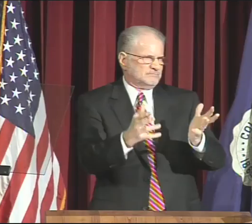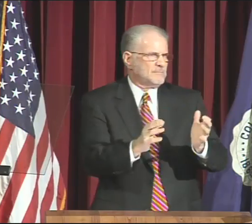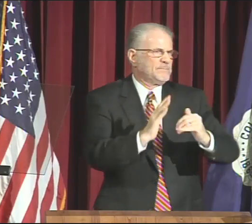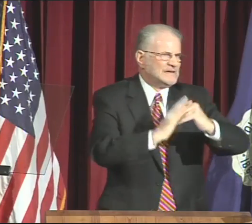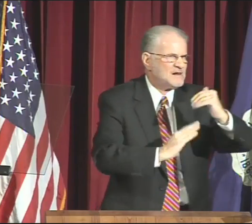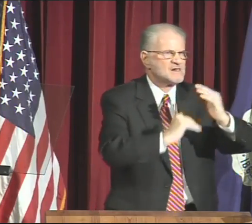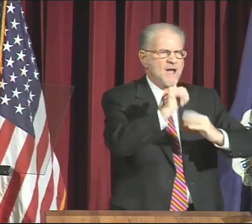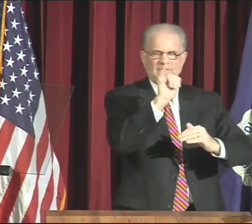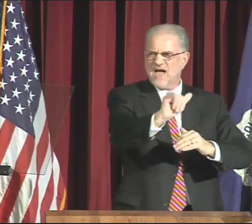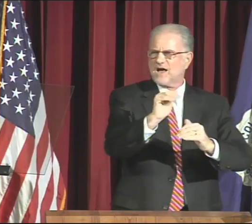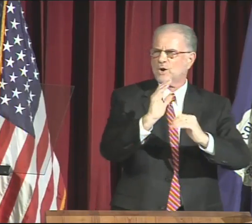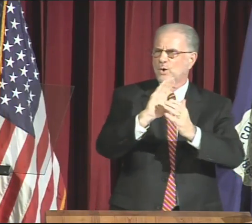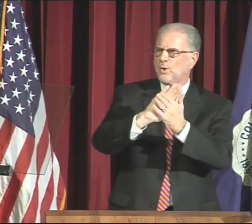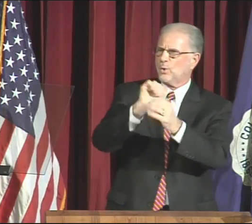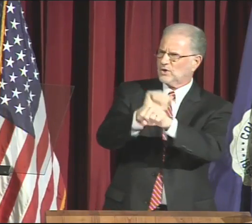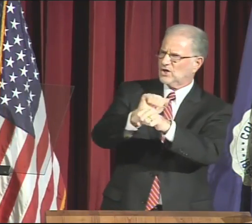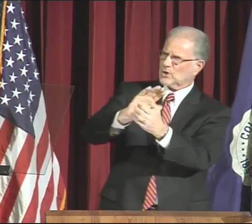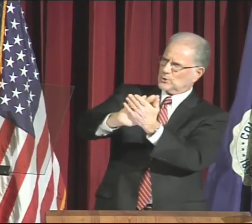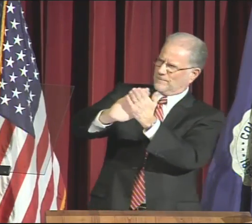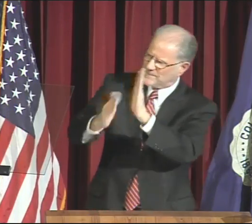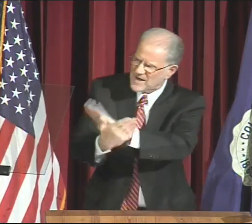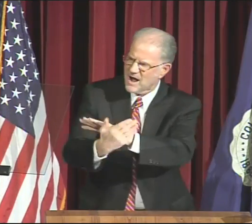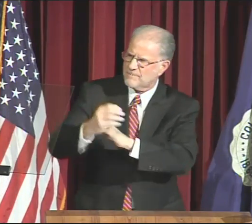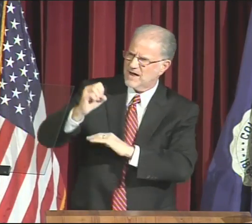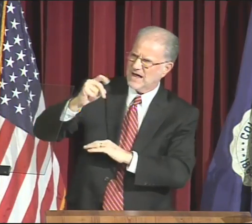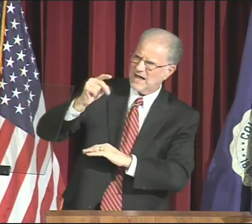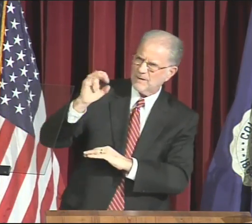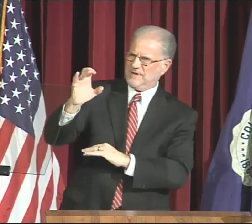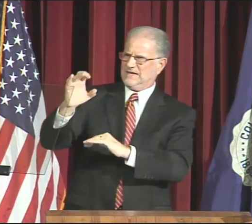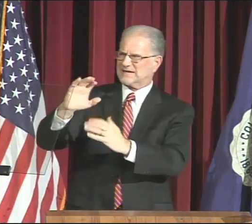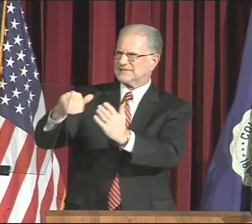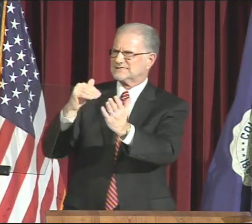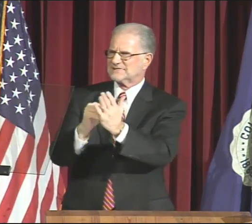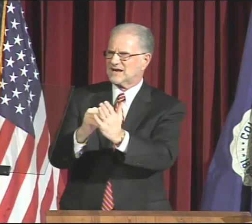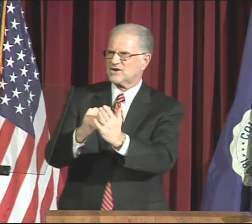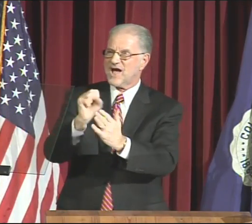We will indeed build on that work to become the epicenter